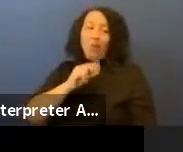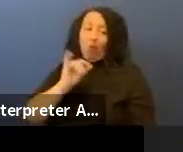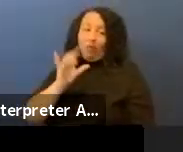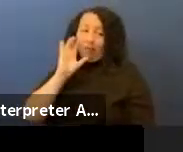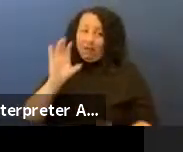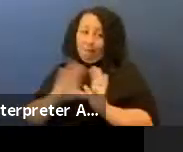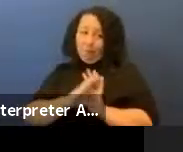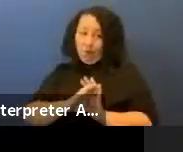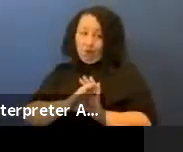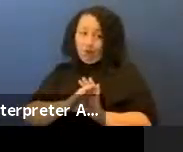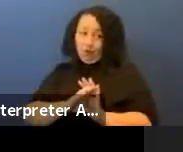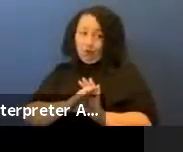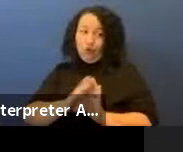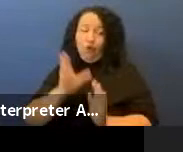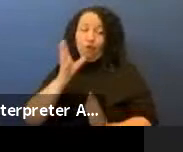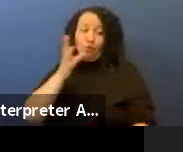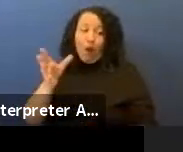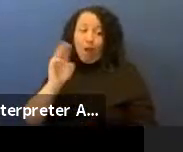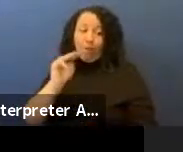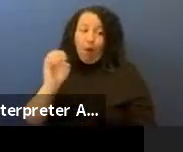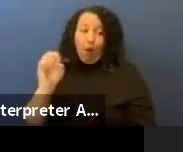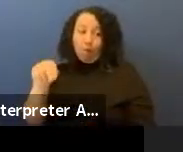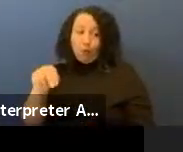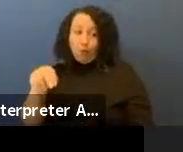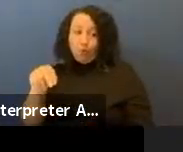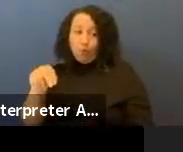that's not a picture of the moon, our grandmother."